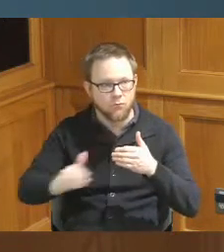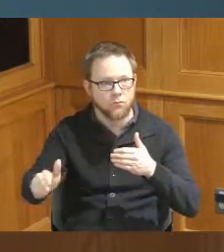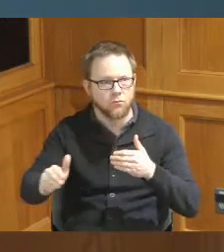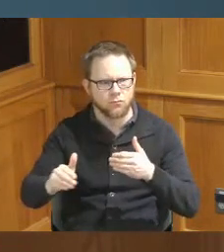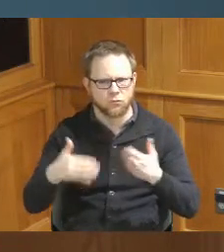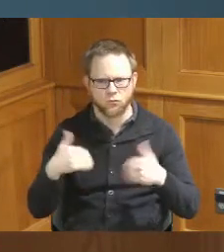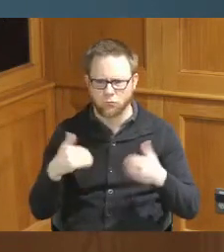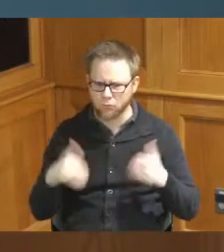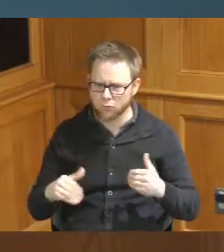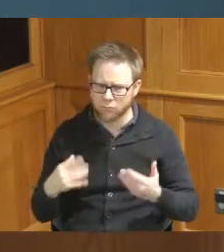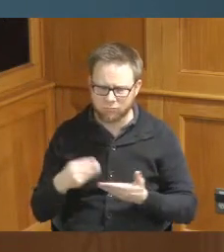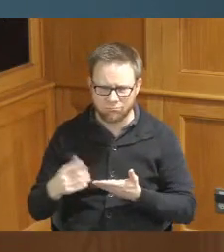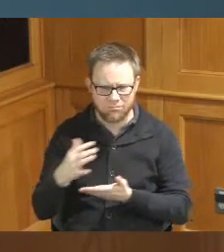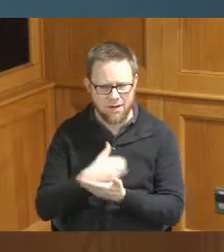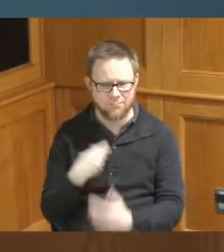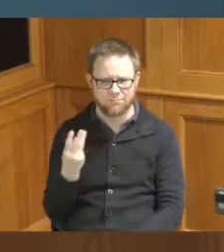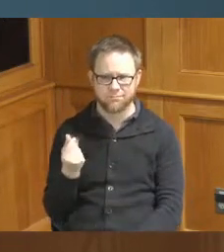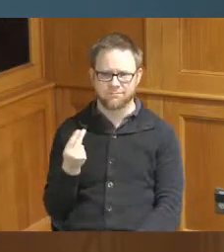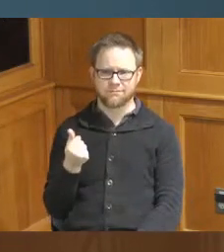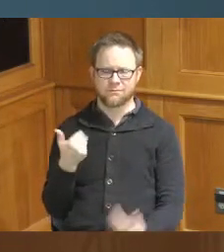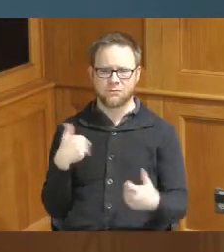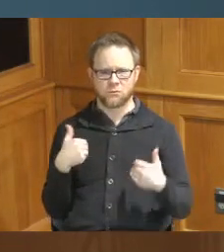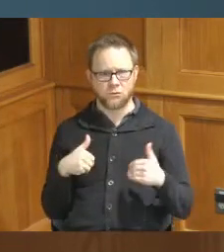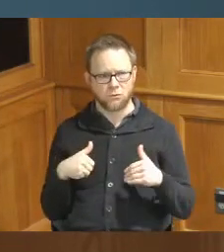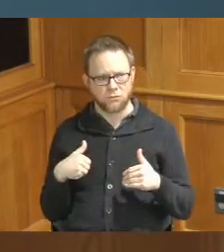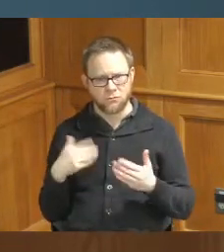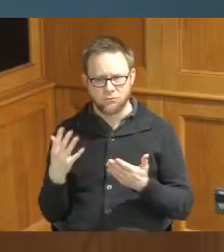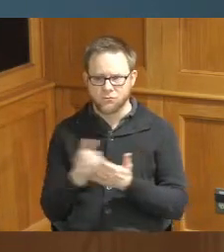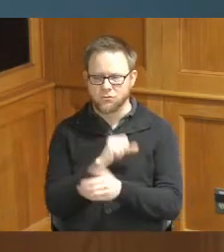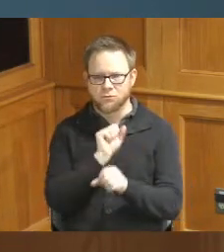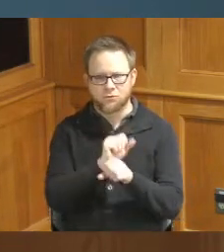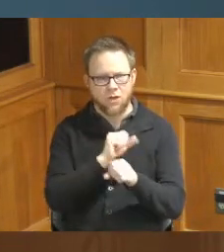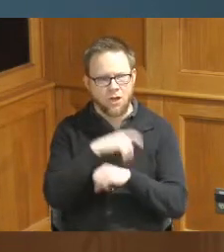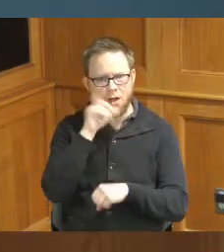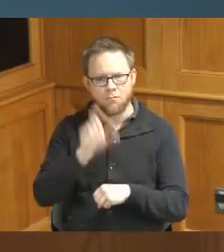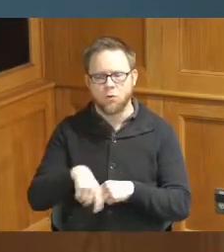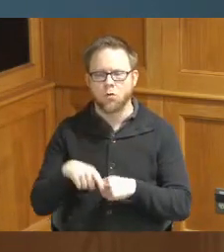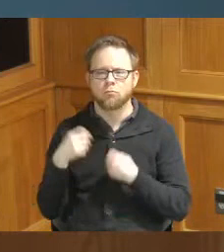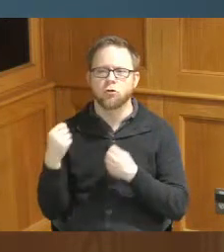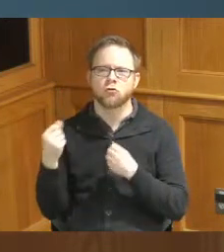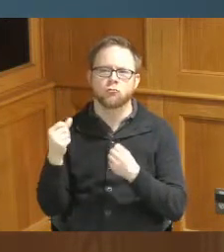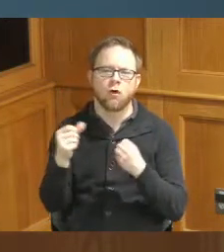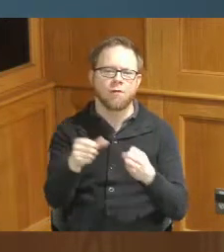big time salary was able to get a job where they don't have to be driving out of town I'm